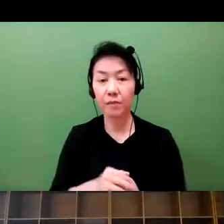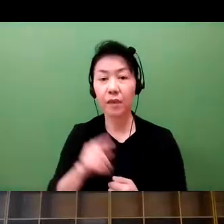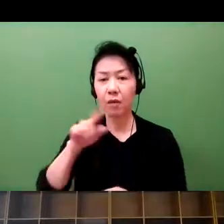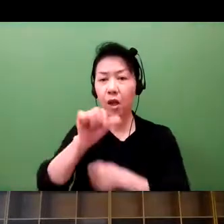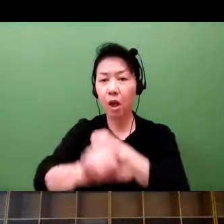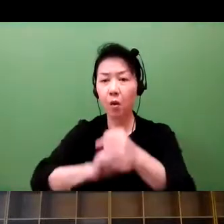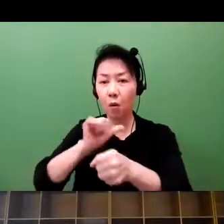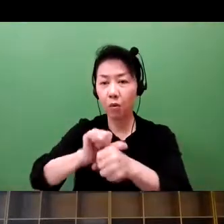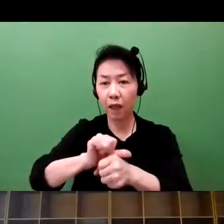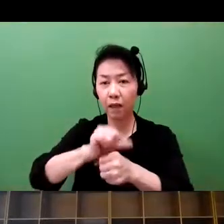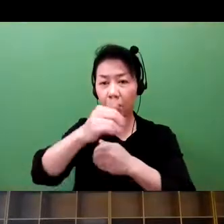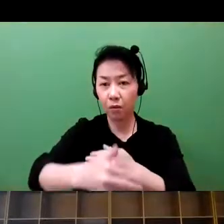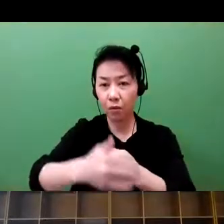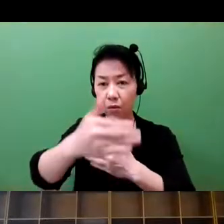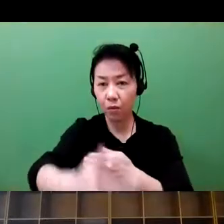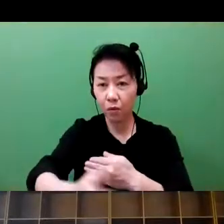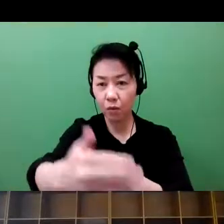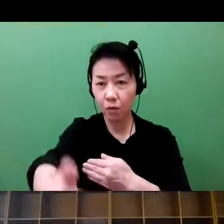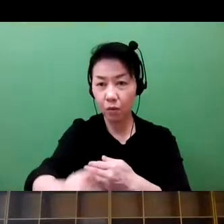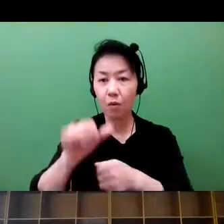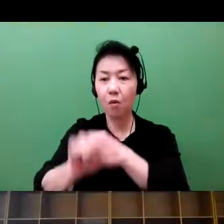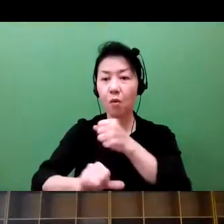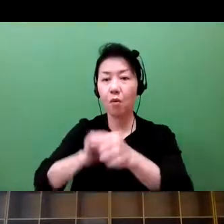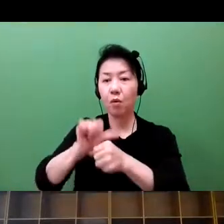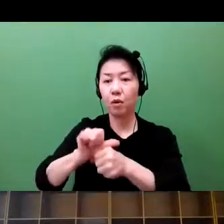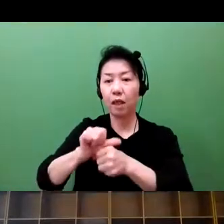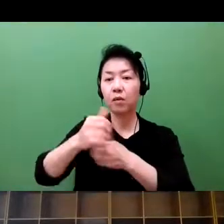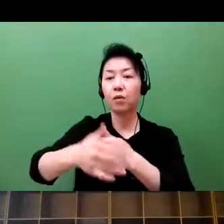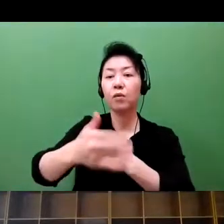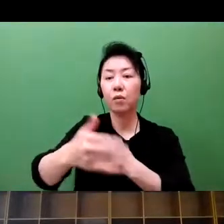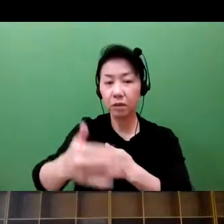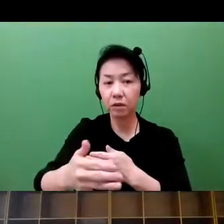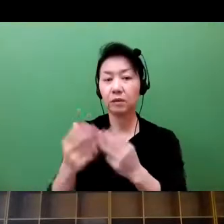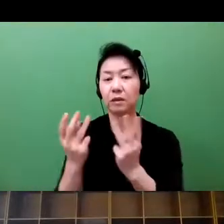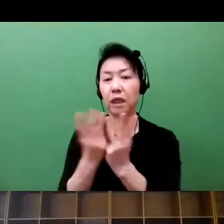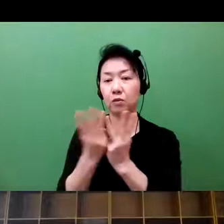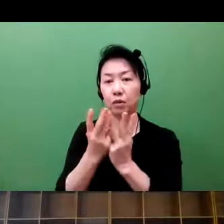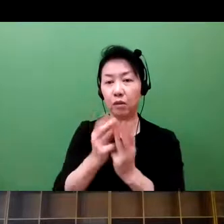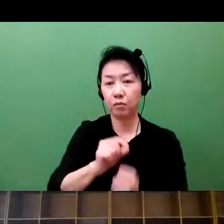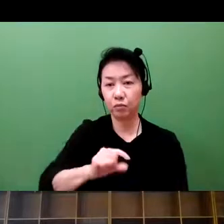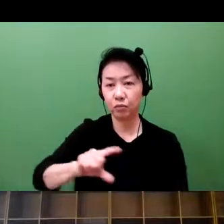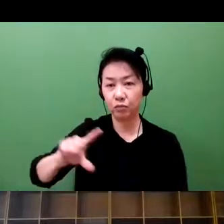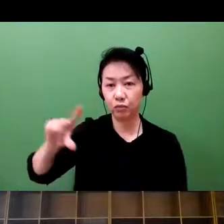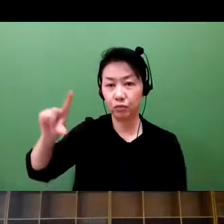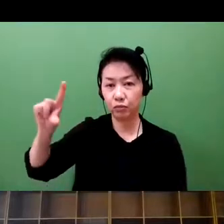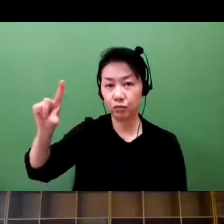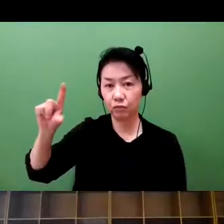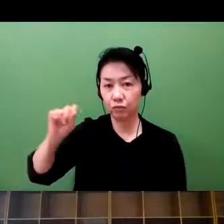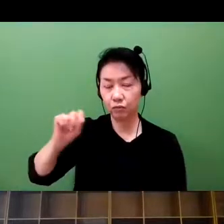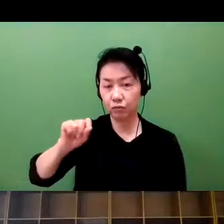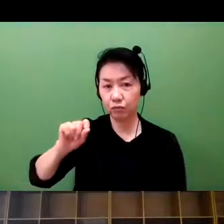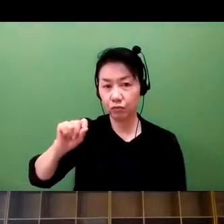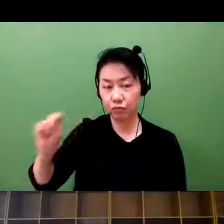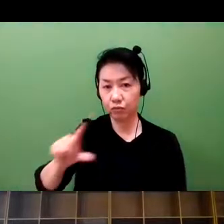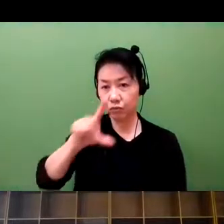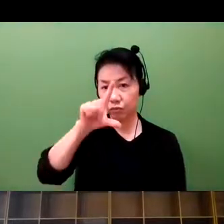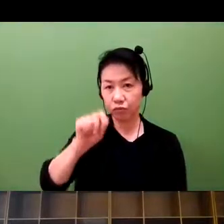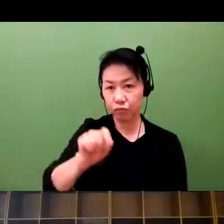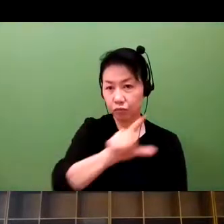And we are looking to the left on a five-year segment, and we find that the number of companies have actually-- start-up companies have increased.